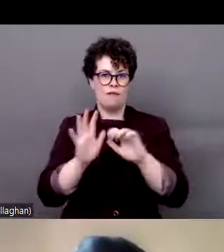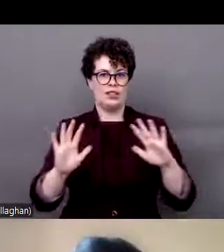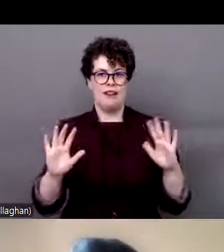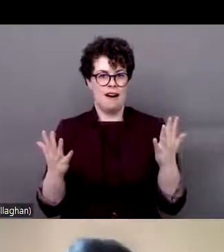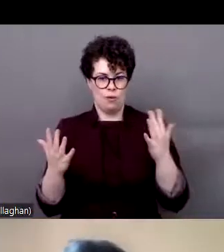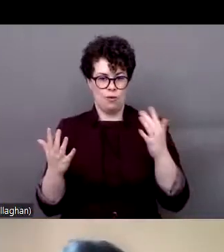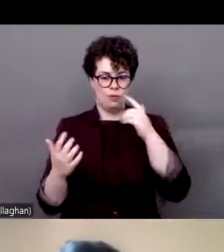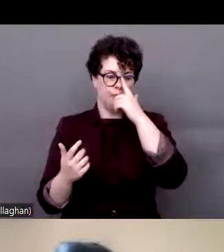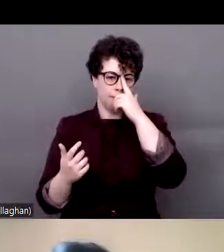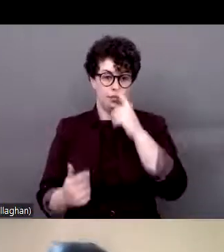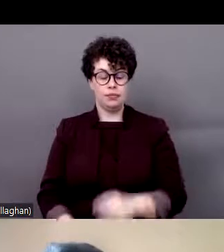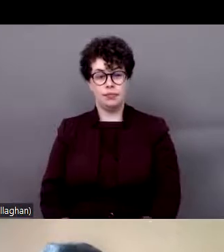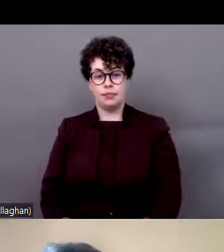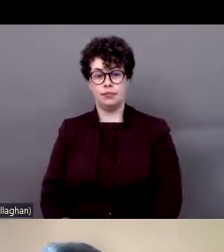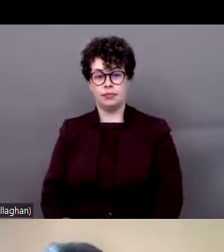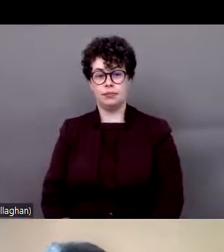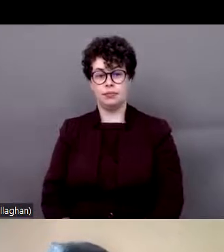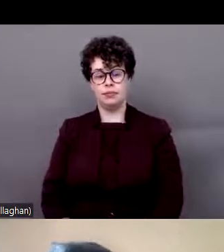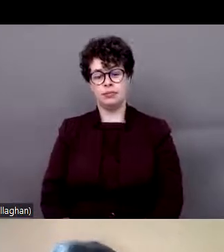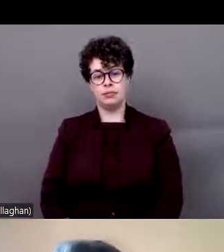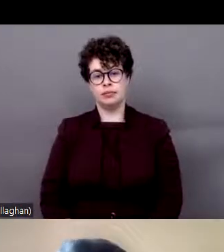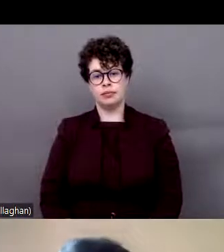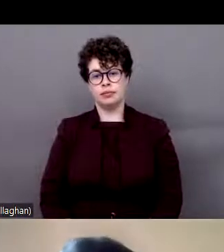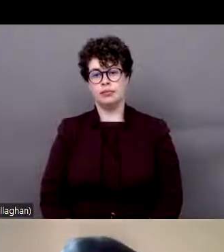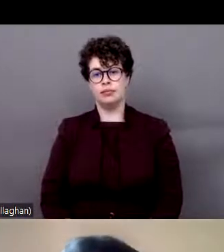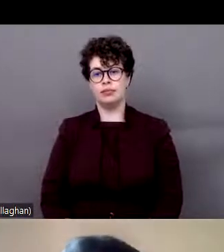What happened in fact, what actually we